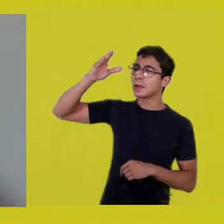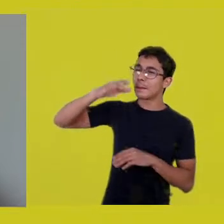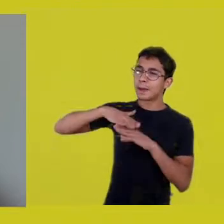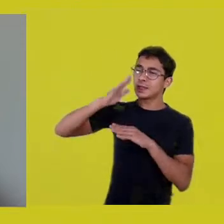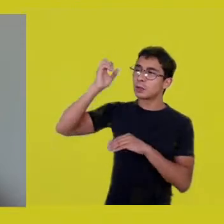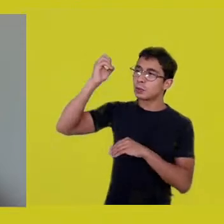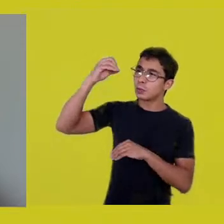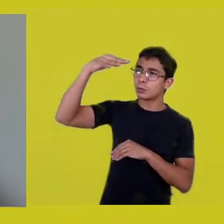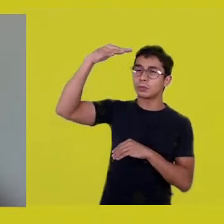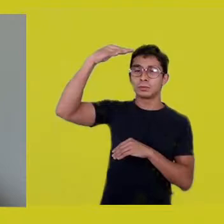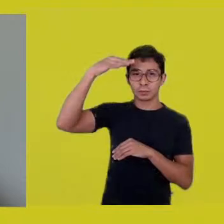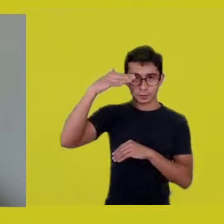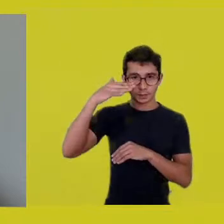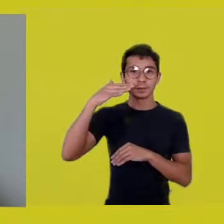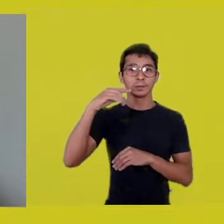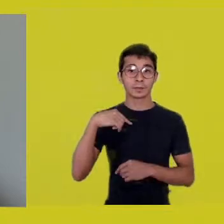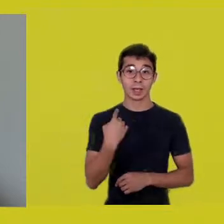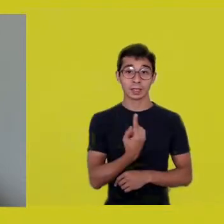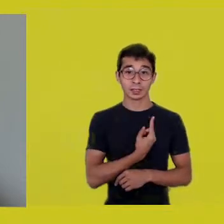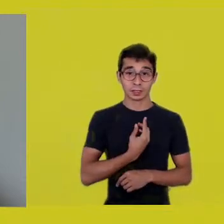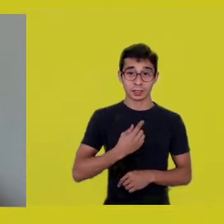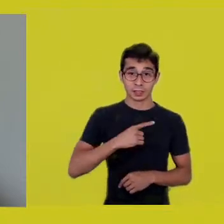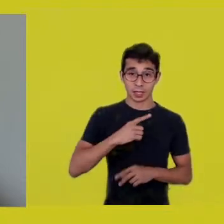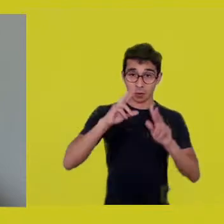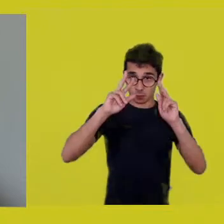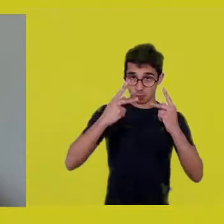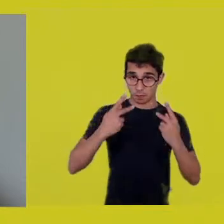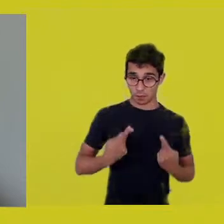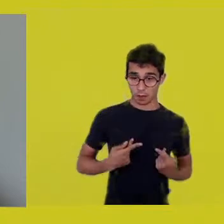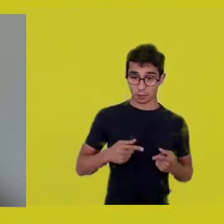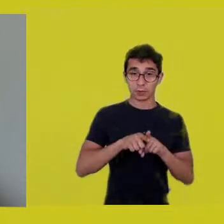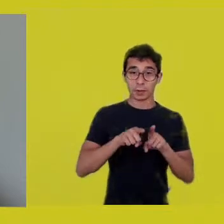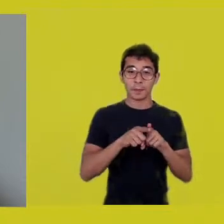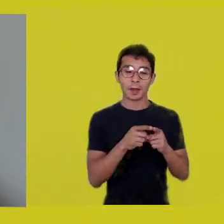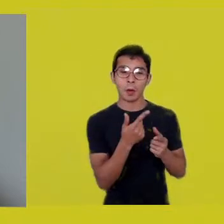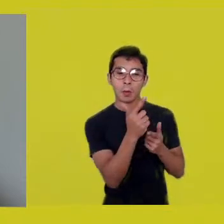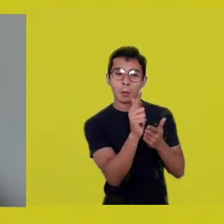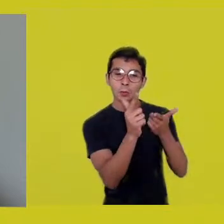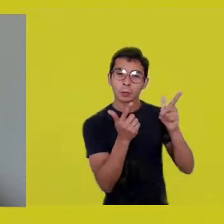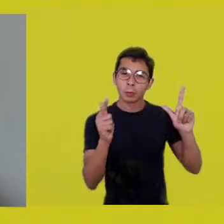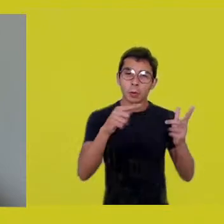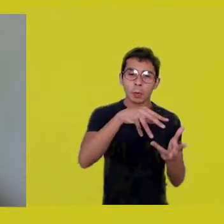these non-human beings who these people invoke when they pass.